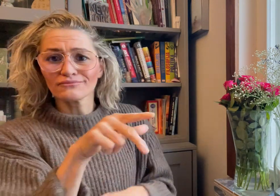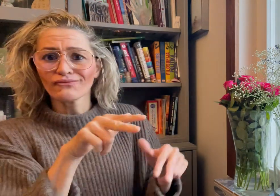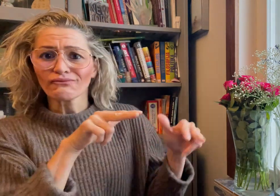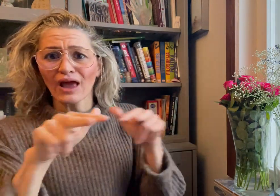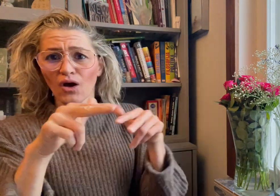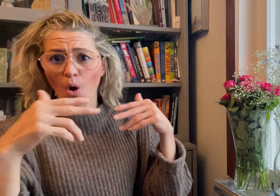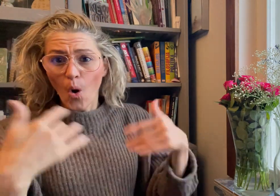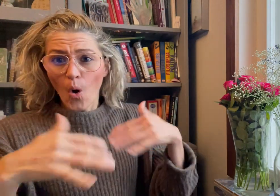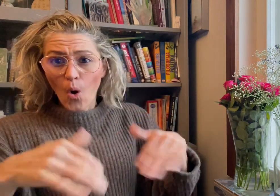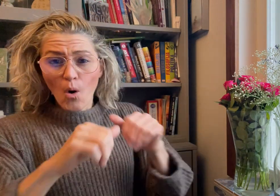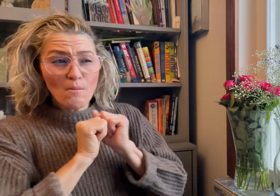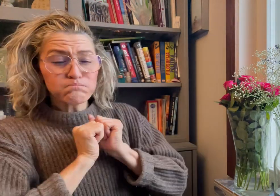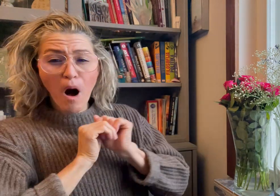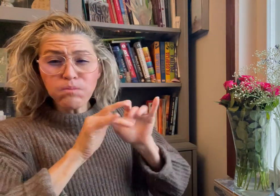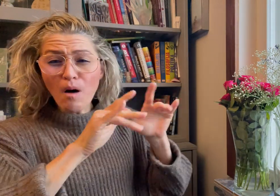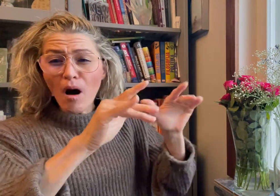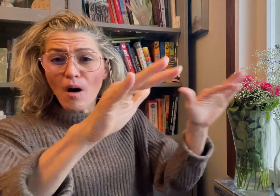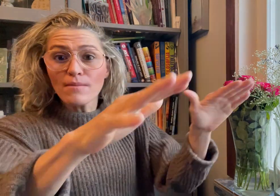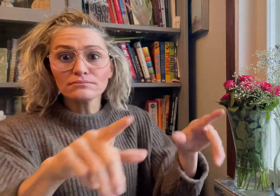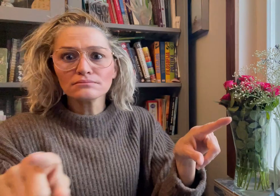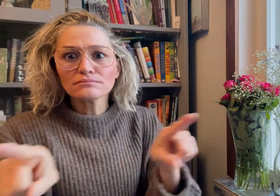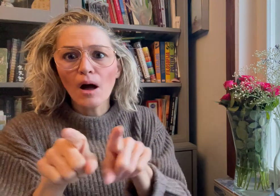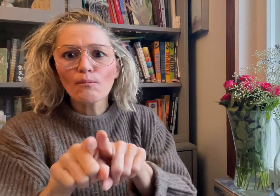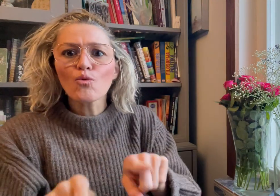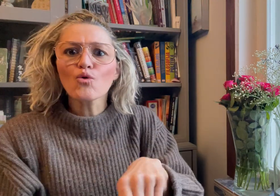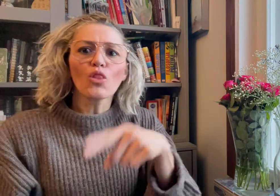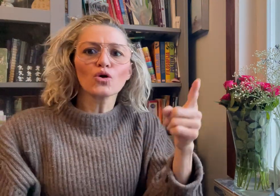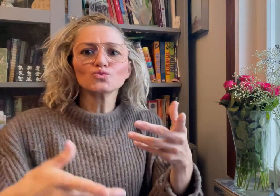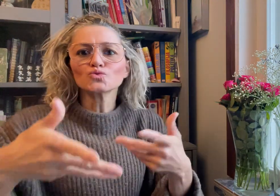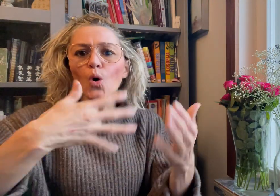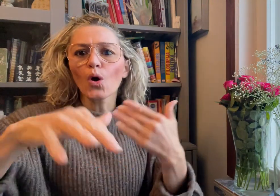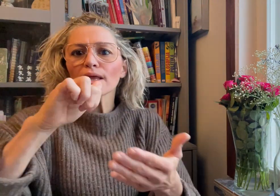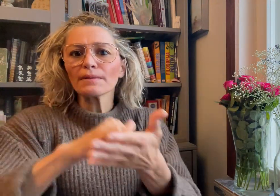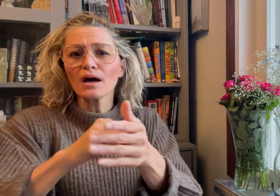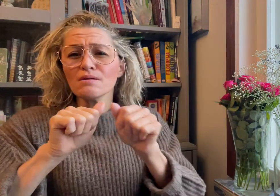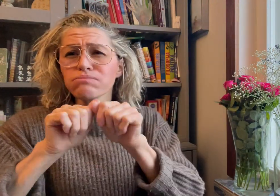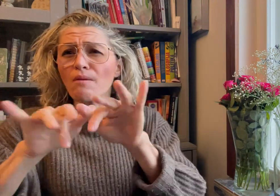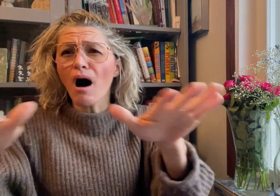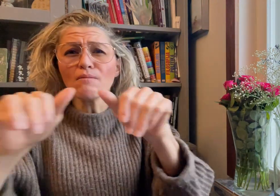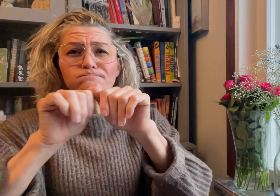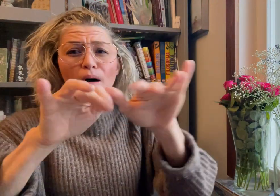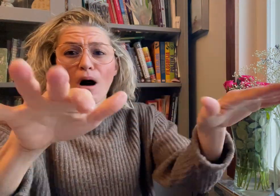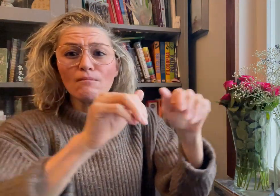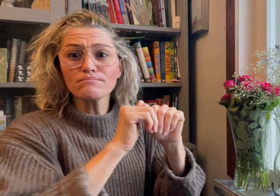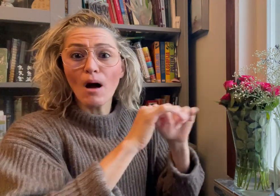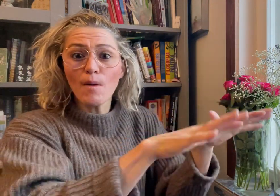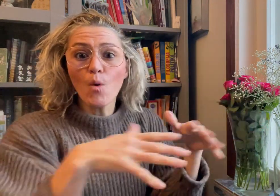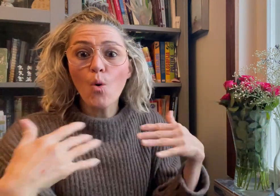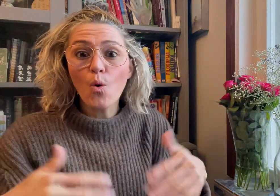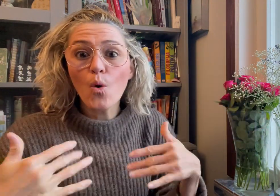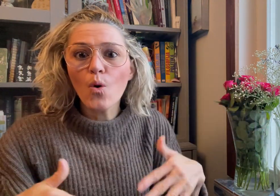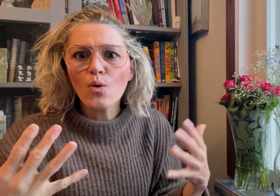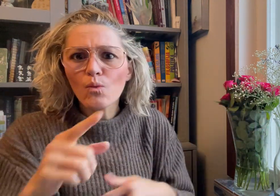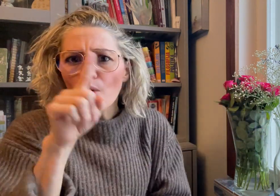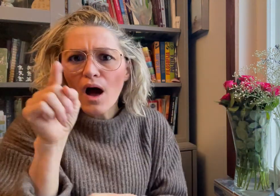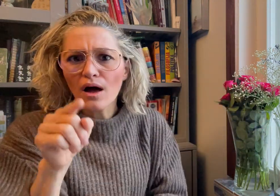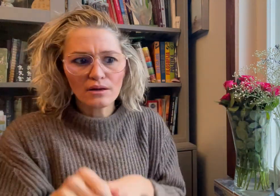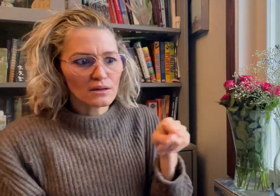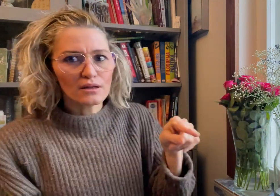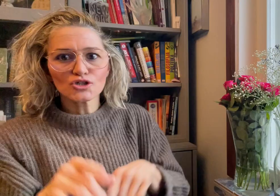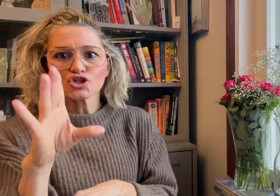platforms because of his ability to understand American Sign Language (ASL).